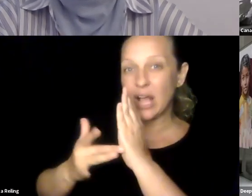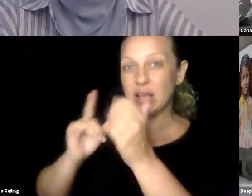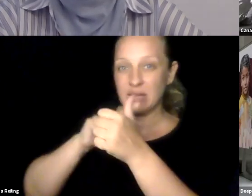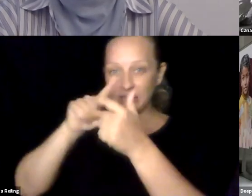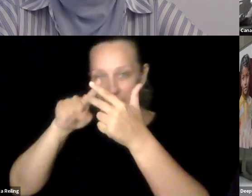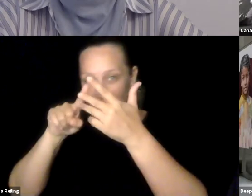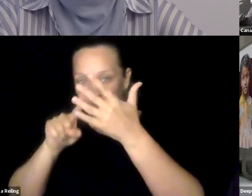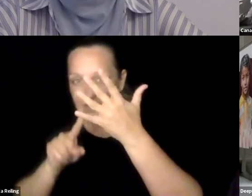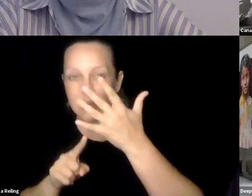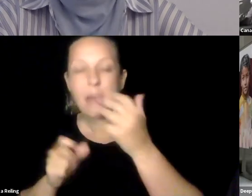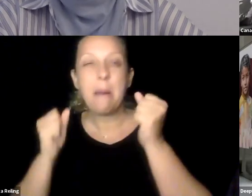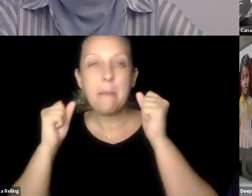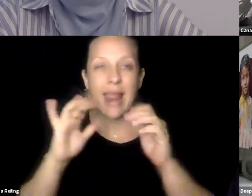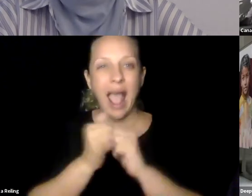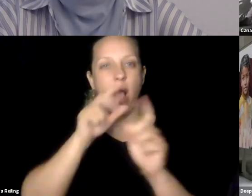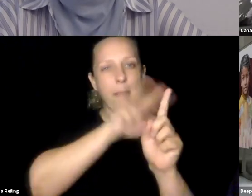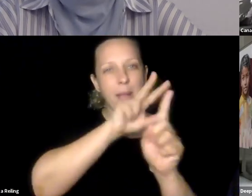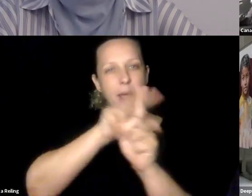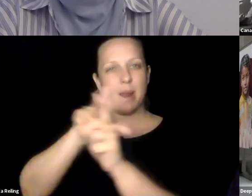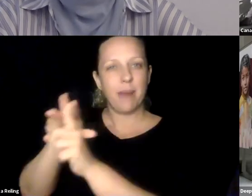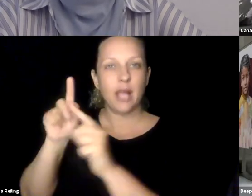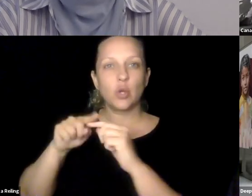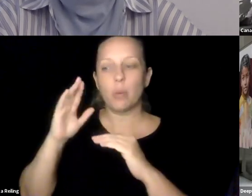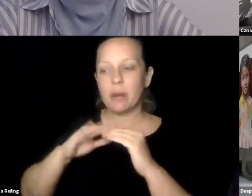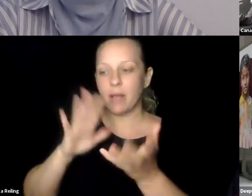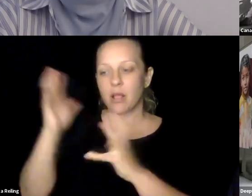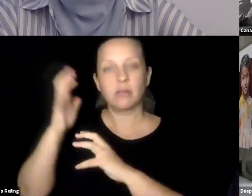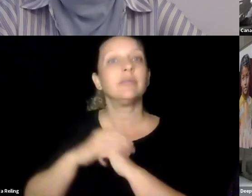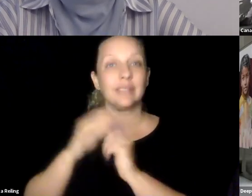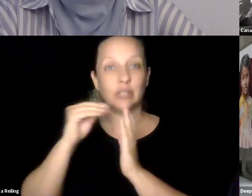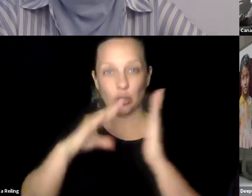globally. There have been inspiring examples of how suites of